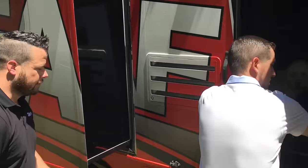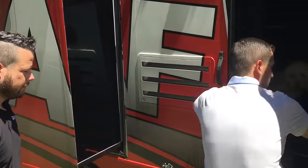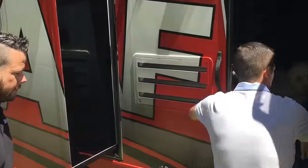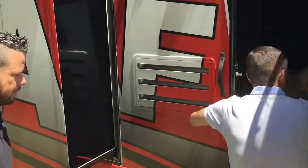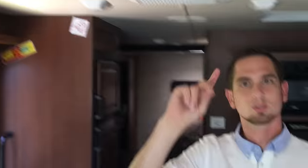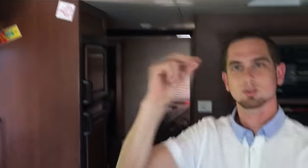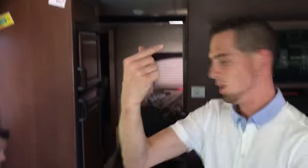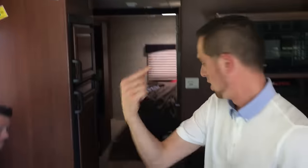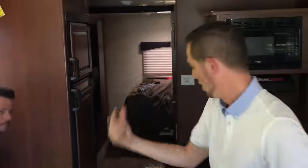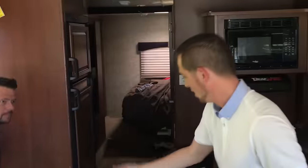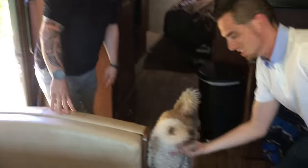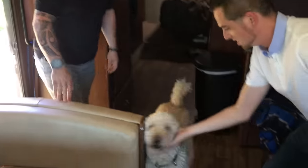Dog.